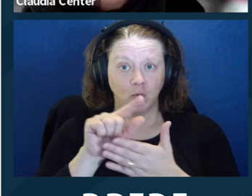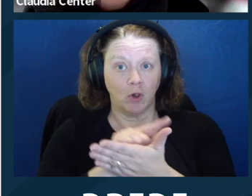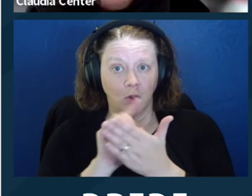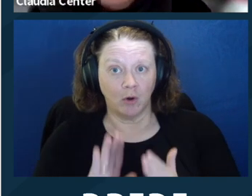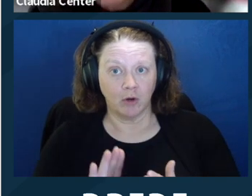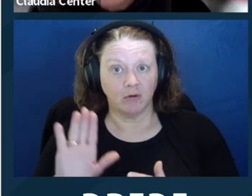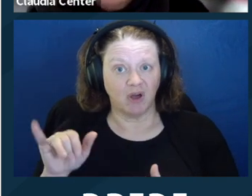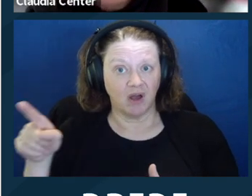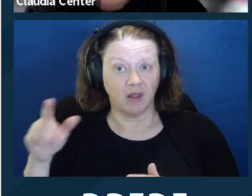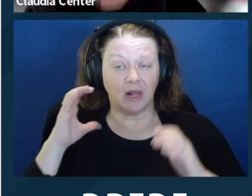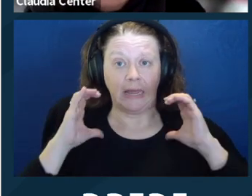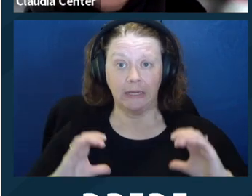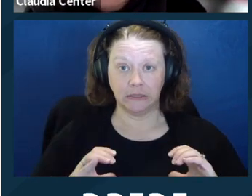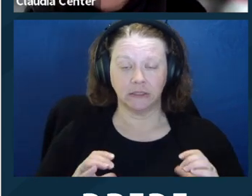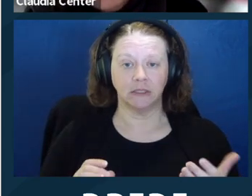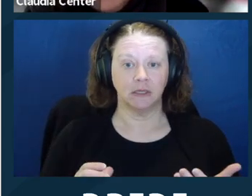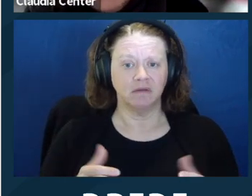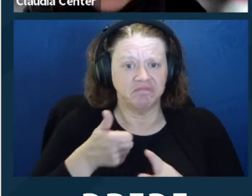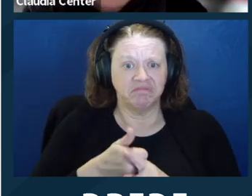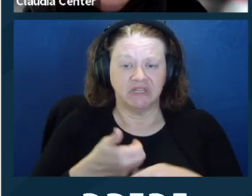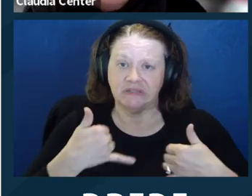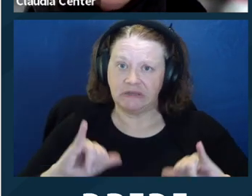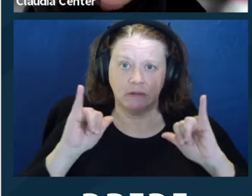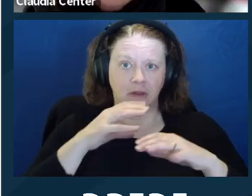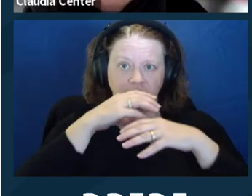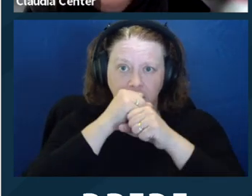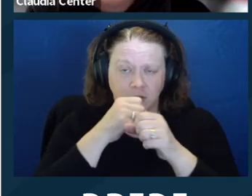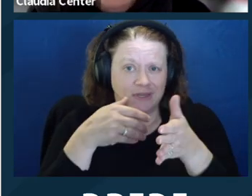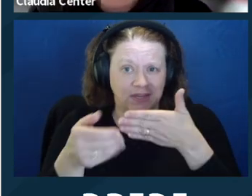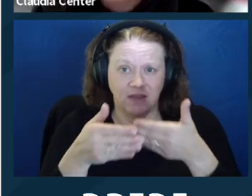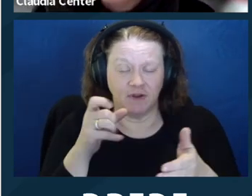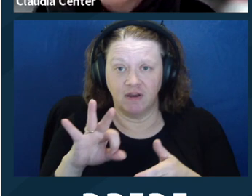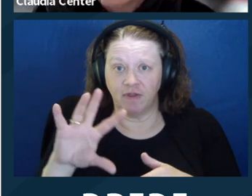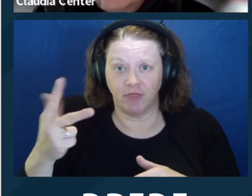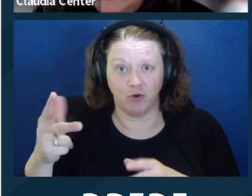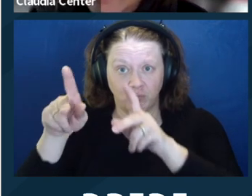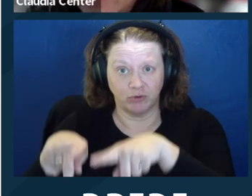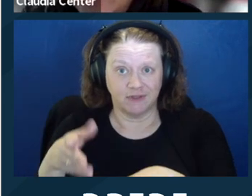person such as a spouse or parent, who is present to further the interest of the client